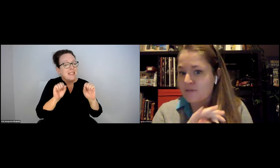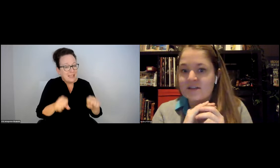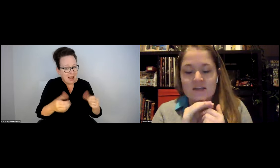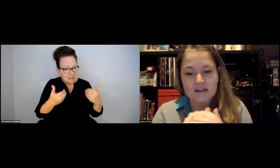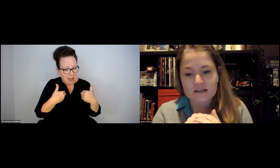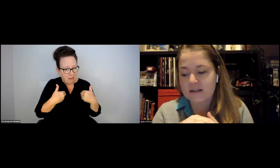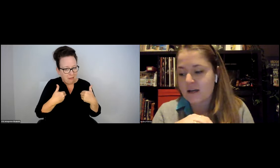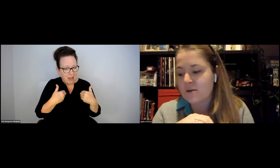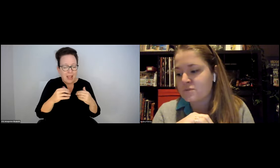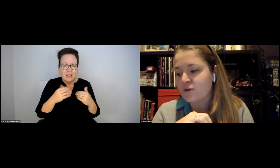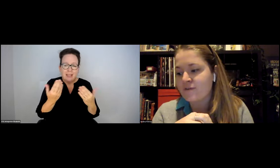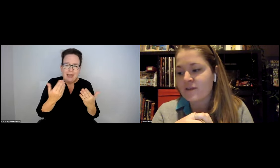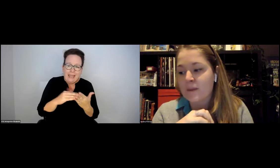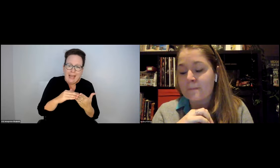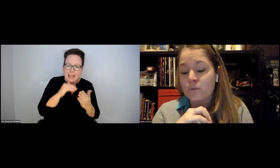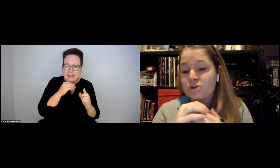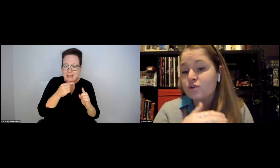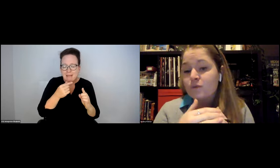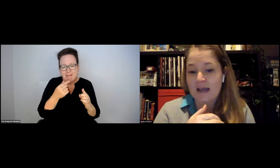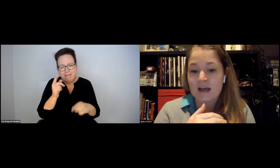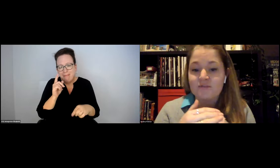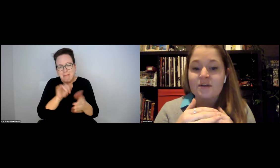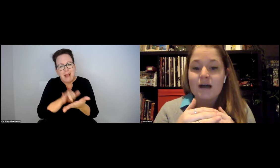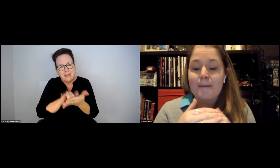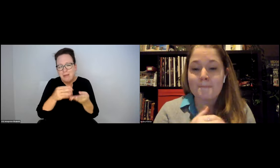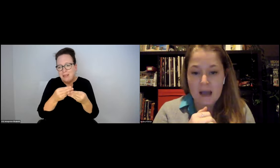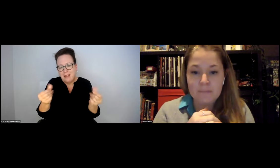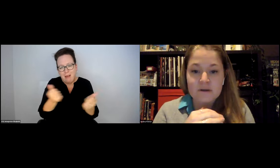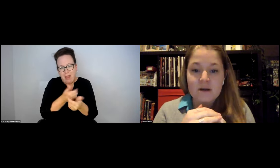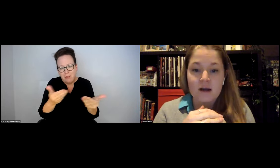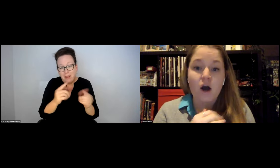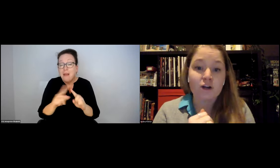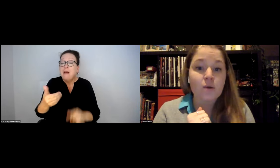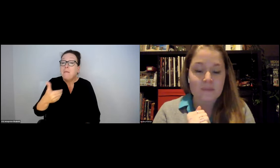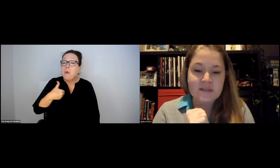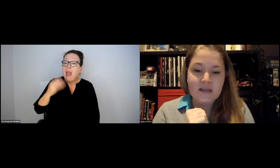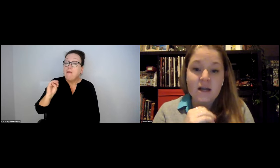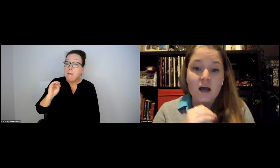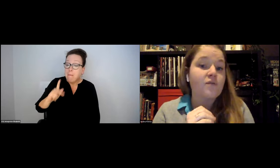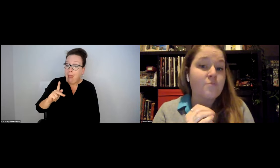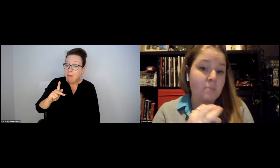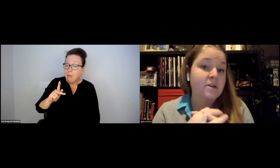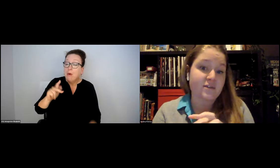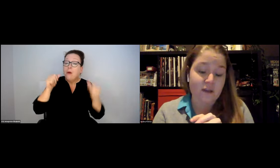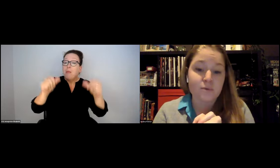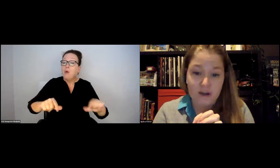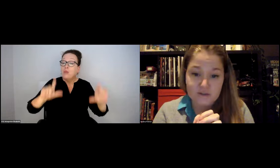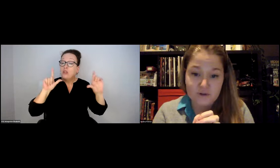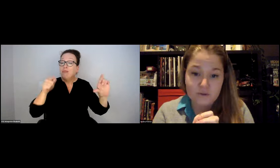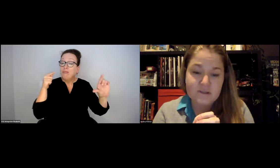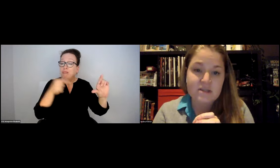I DID UNMUTE, THERE'S ONE THING THE CITY DOES HAVE AND AGAIN, NOT PERFECT, NOT GOING TO SOLVE EVERYTHING.